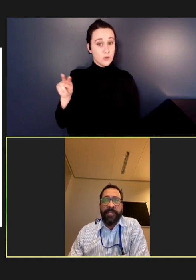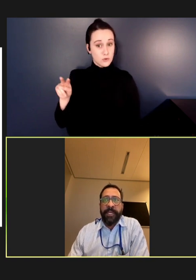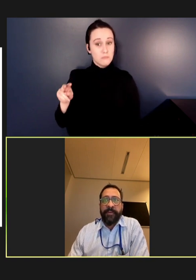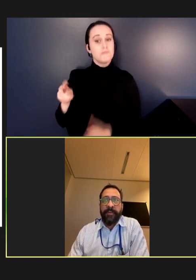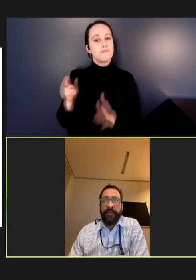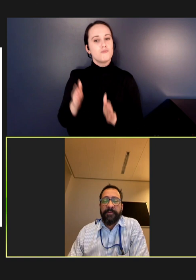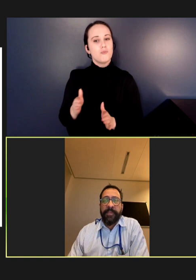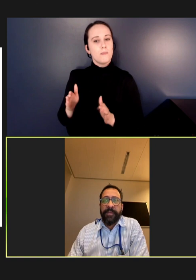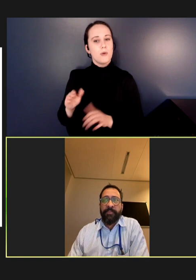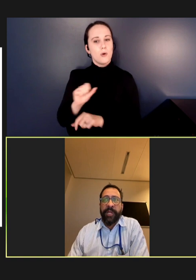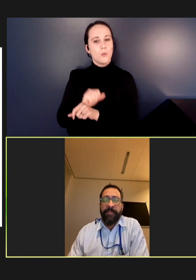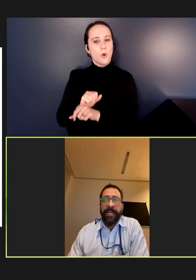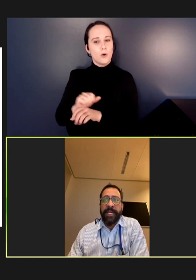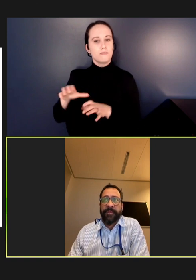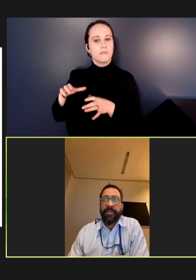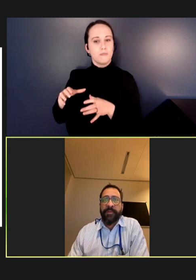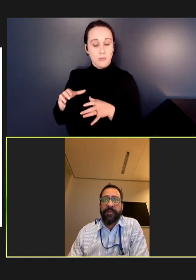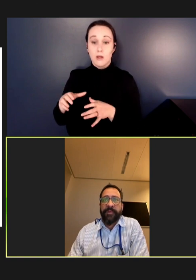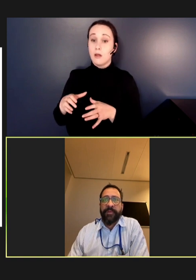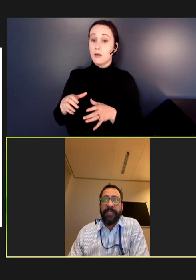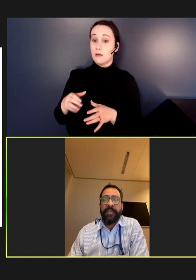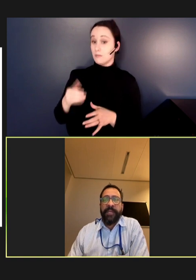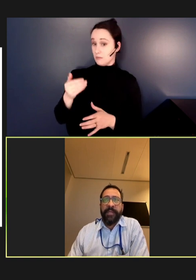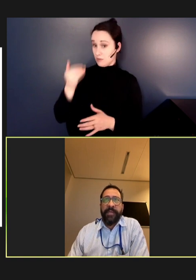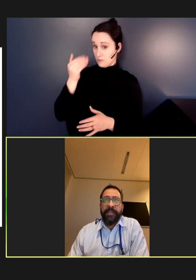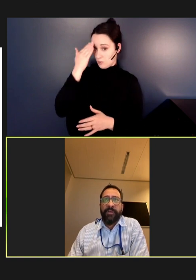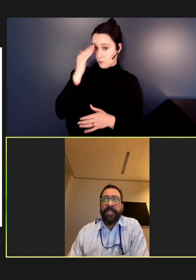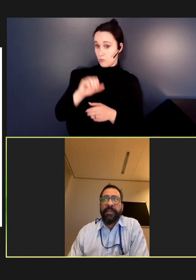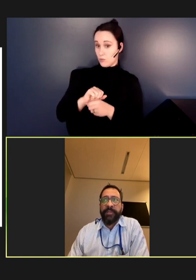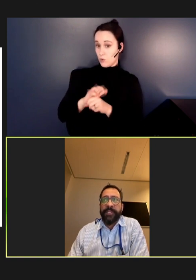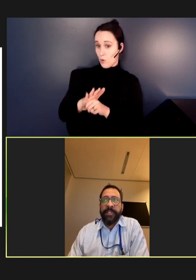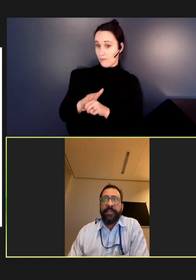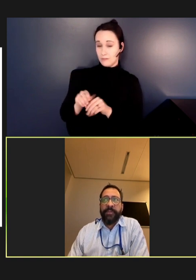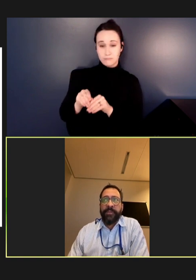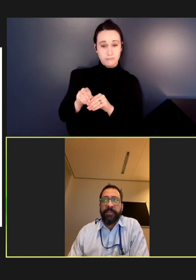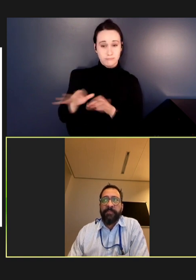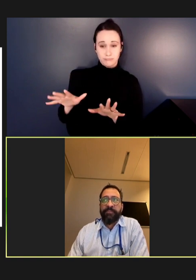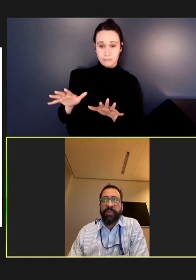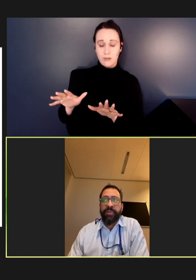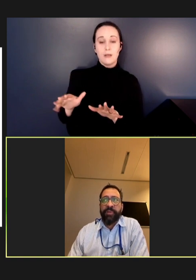to get their breath back after COVID-19. And so, many countries did do some preventive